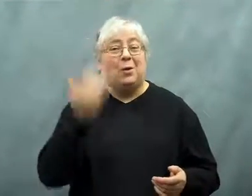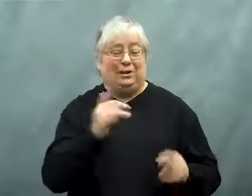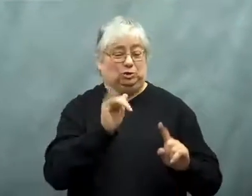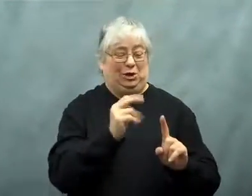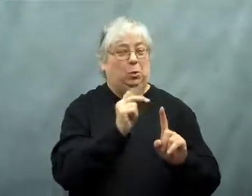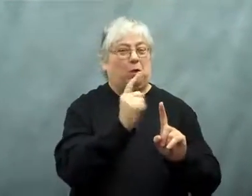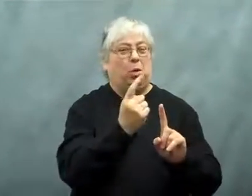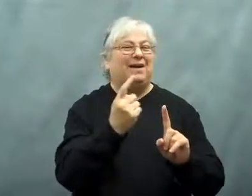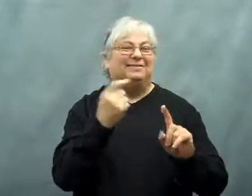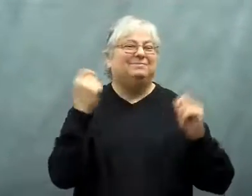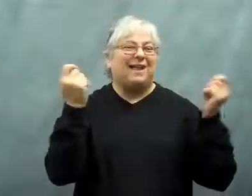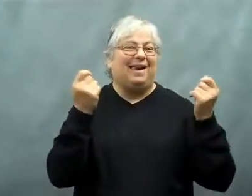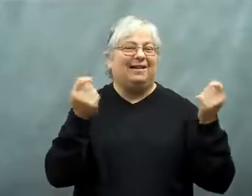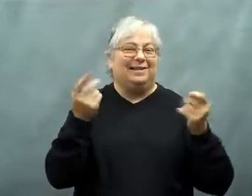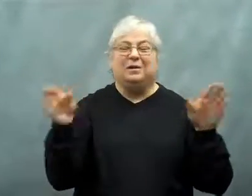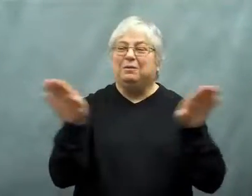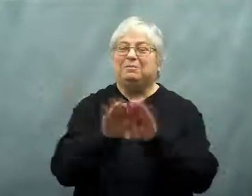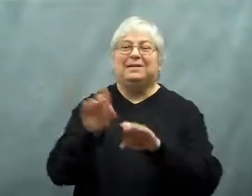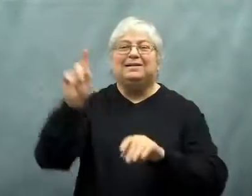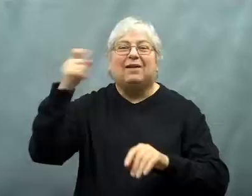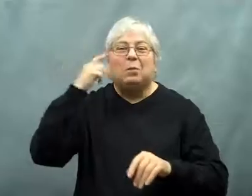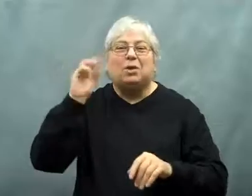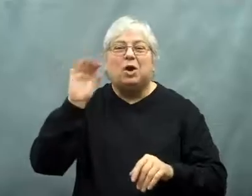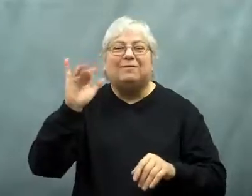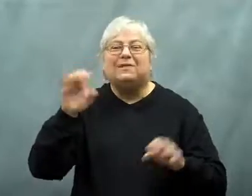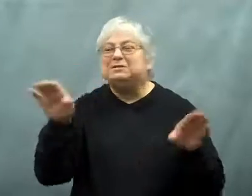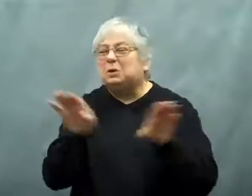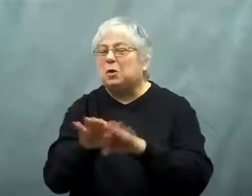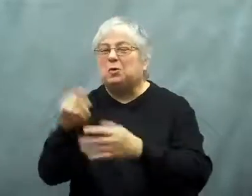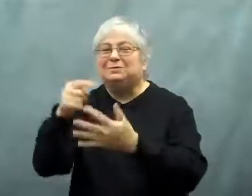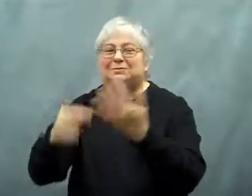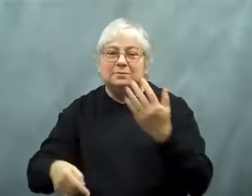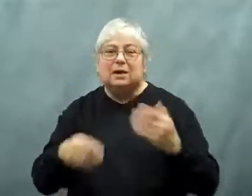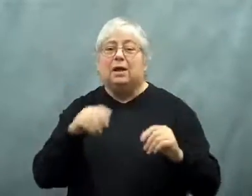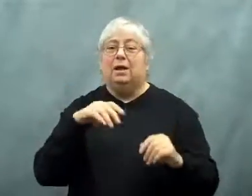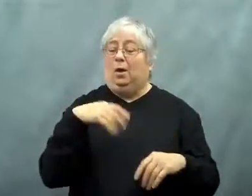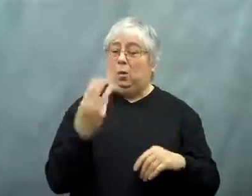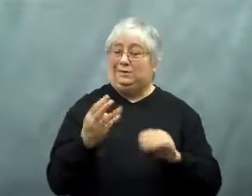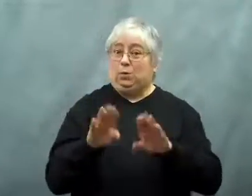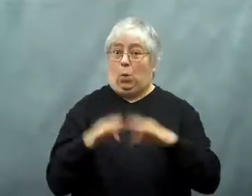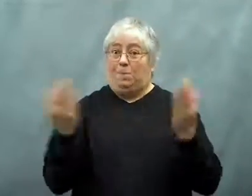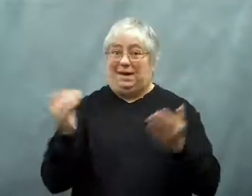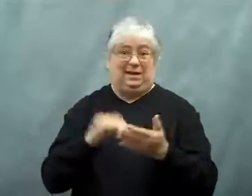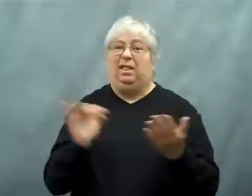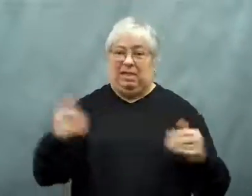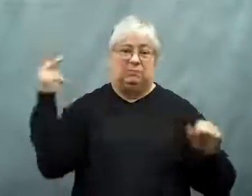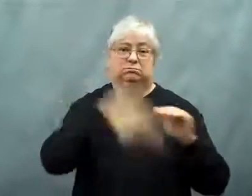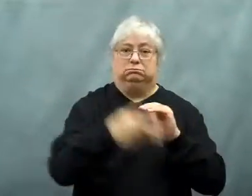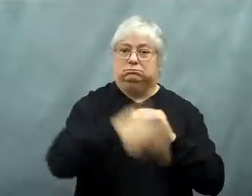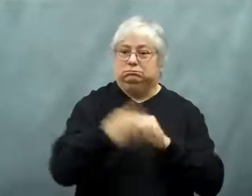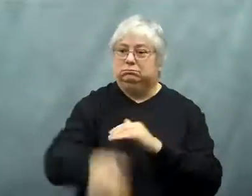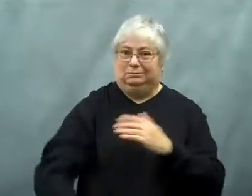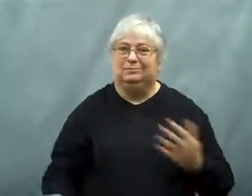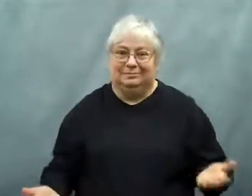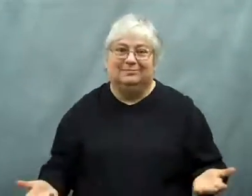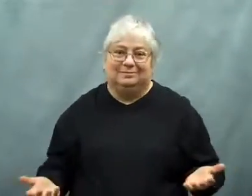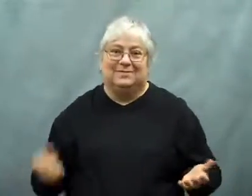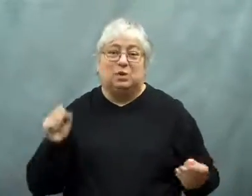Government offices are closed on January 1, which is a holiday. So when they reopened on Wednesday, that's when the cuts would go into effect.